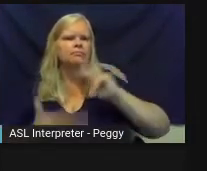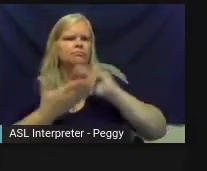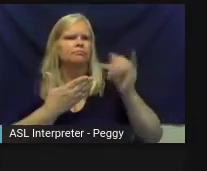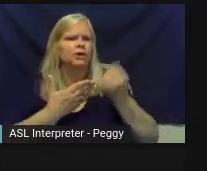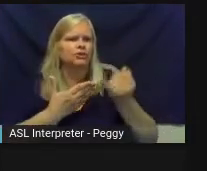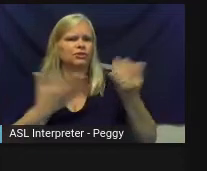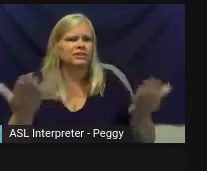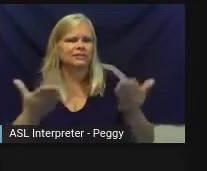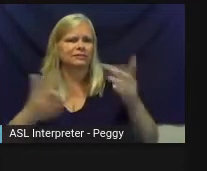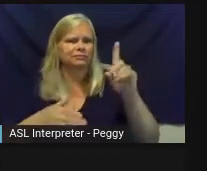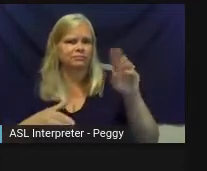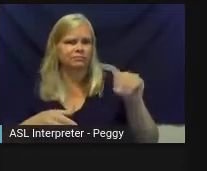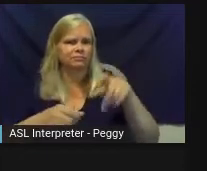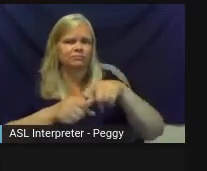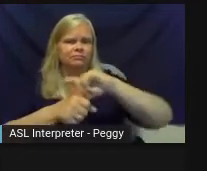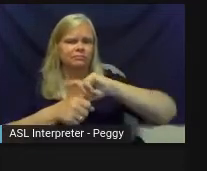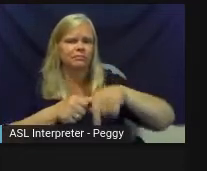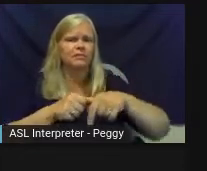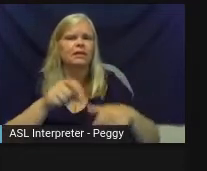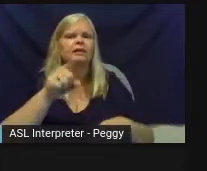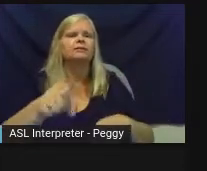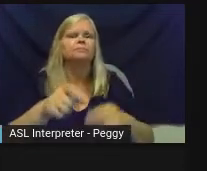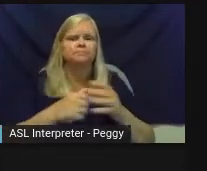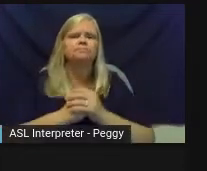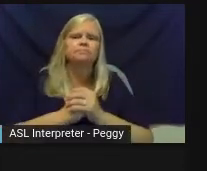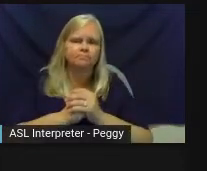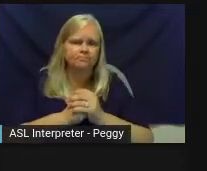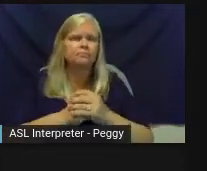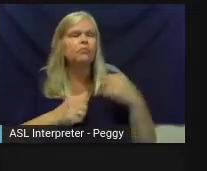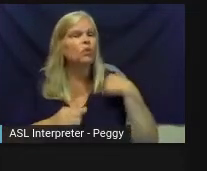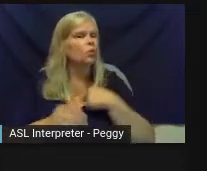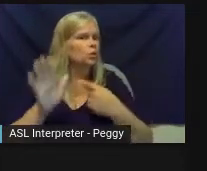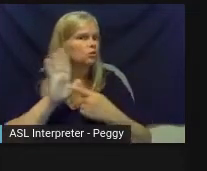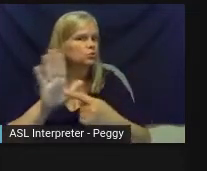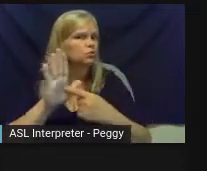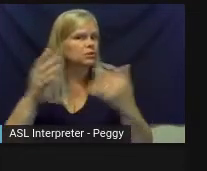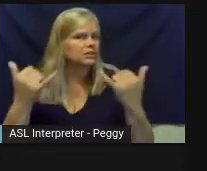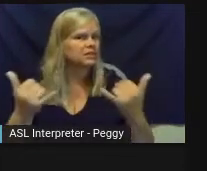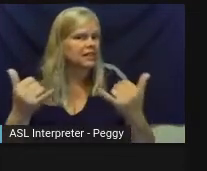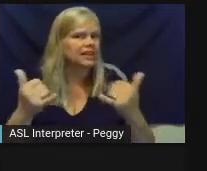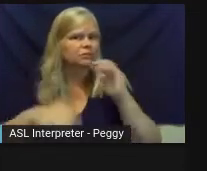Although the specific artist in residence program that we're showcasing today was implemented on a relatively